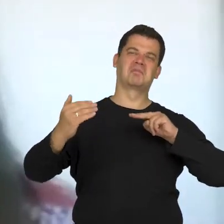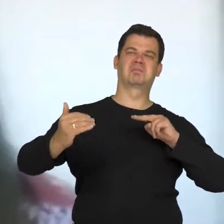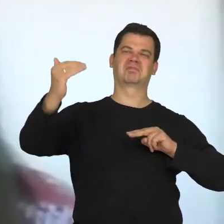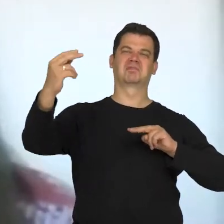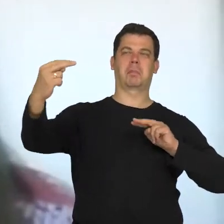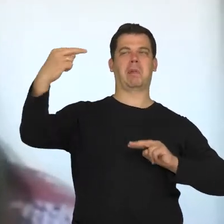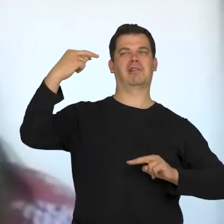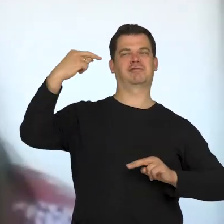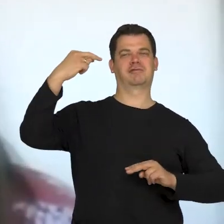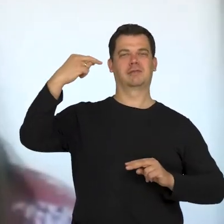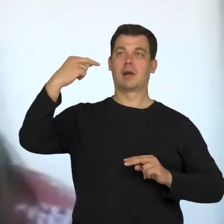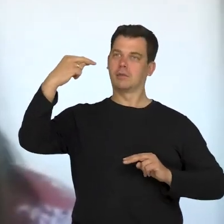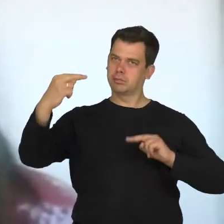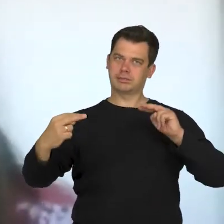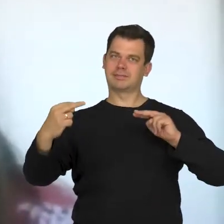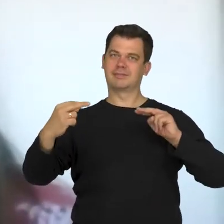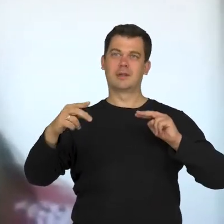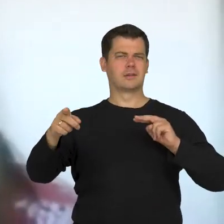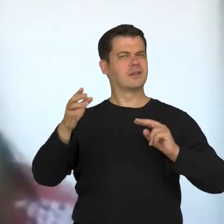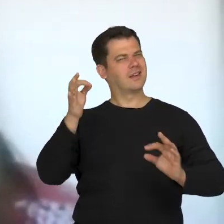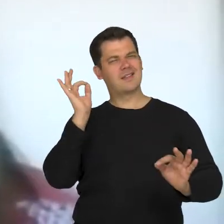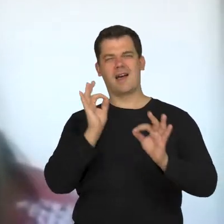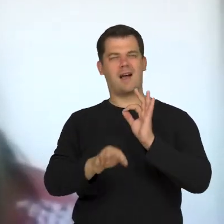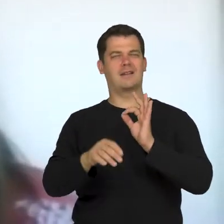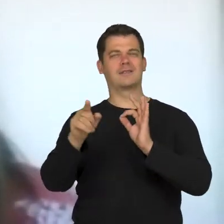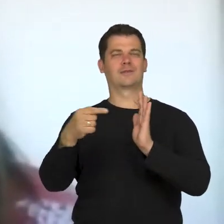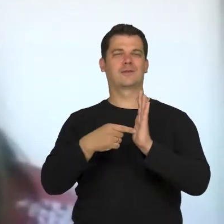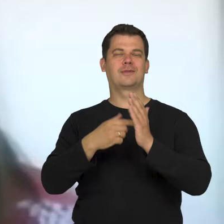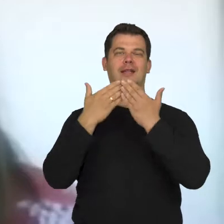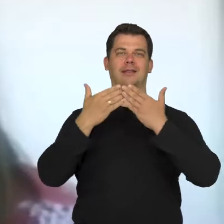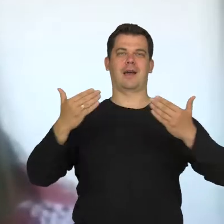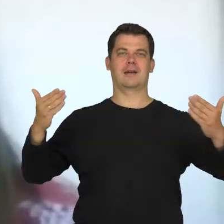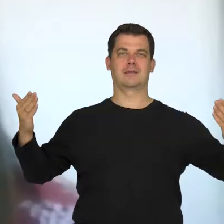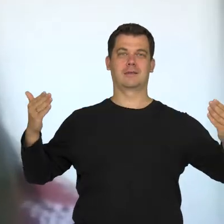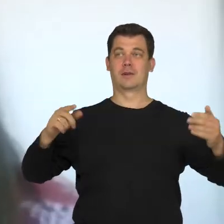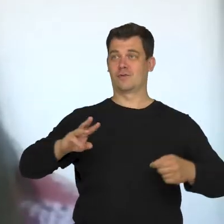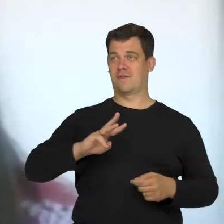I think it is perfectly inscribed in all those mechanisms of the look in your play